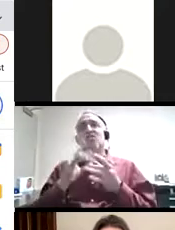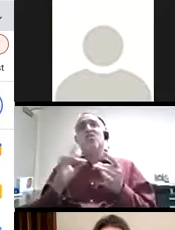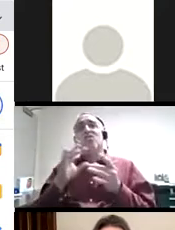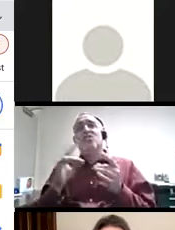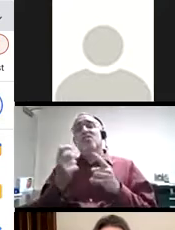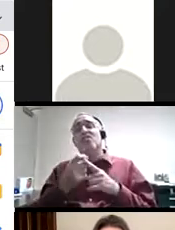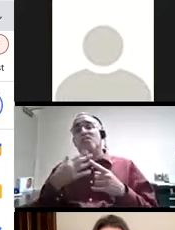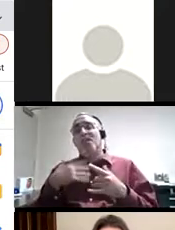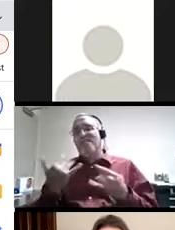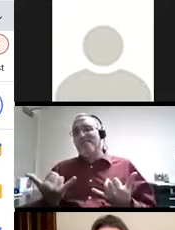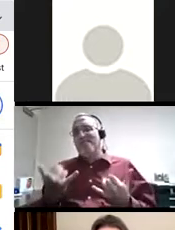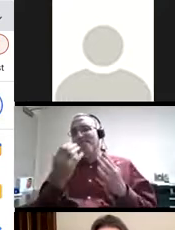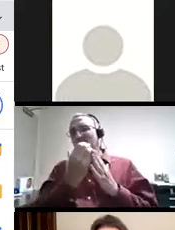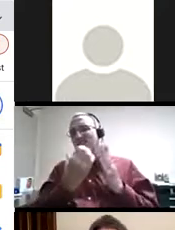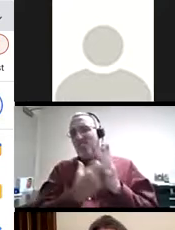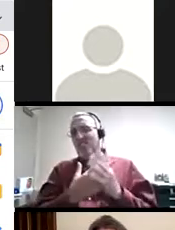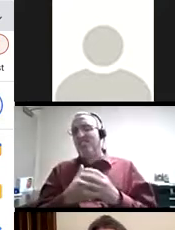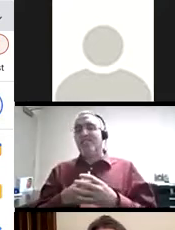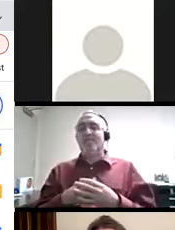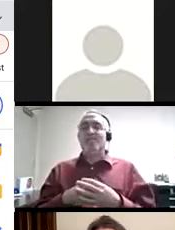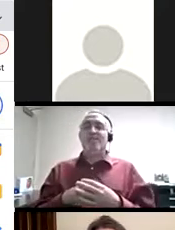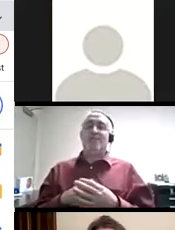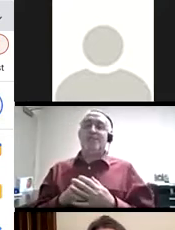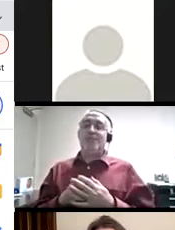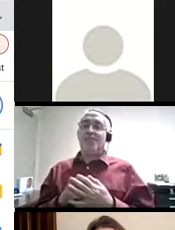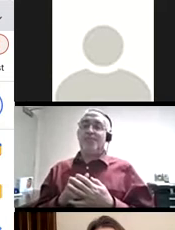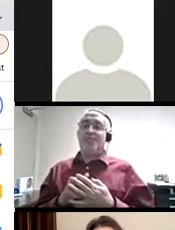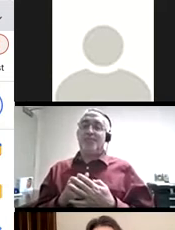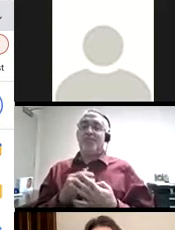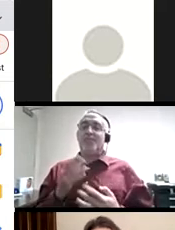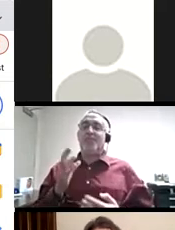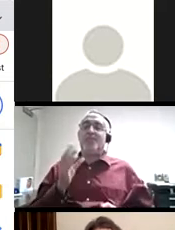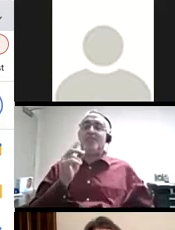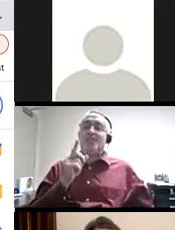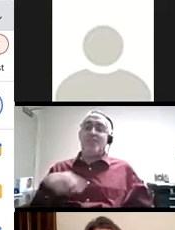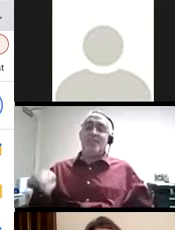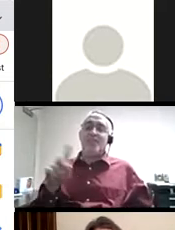three stories from my current course, Acting I for non-majors class at Queensborough